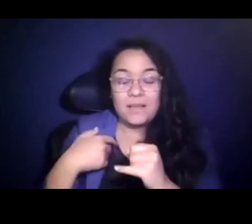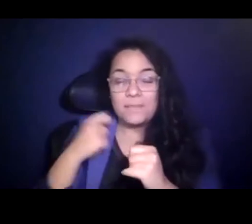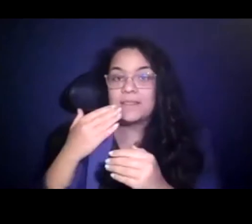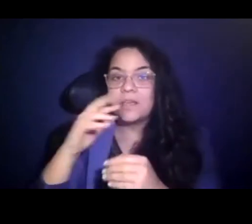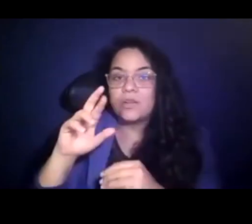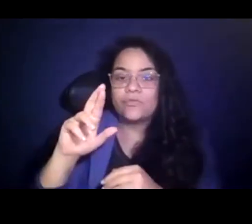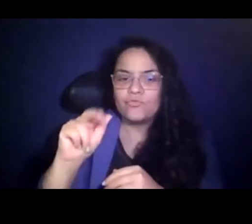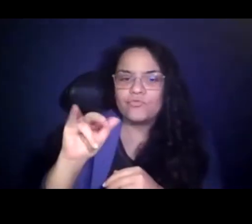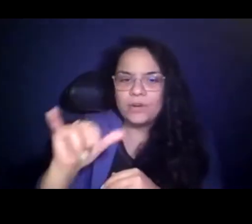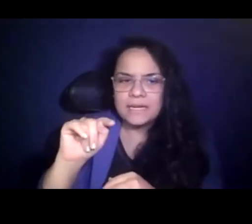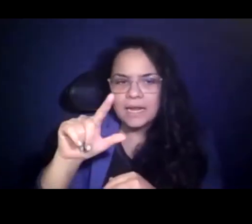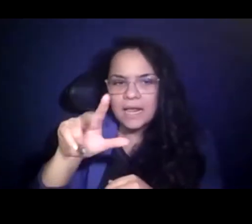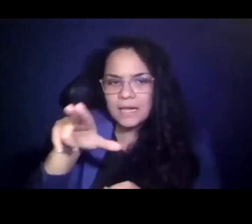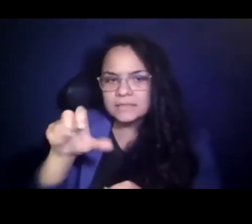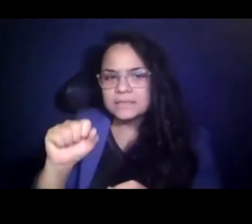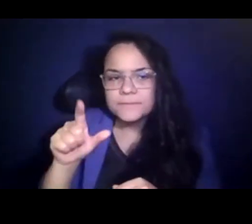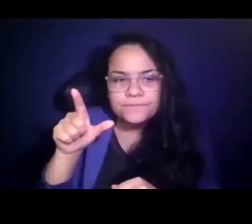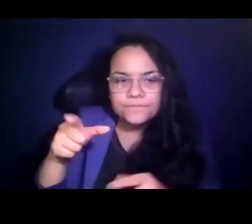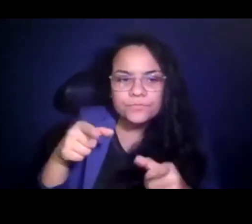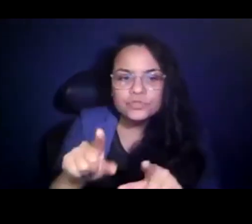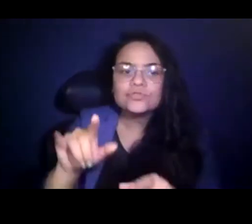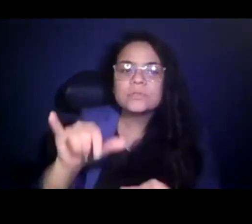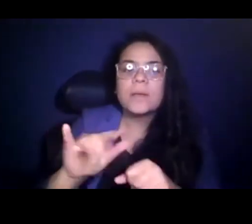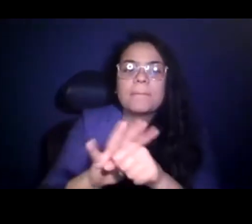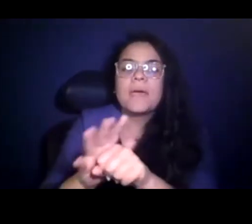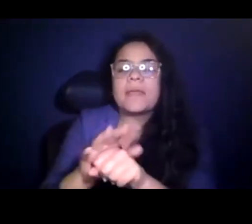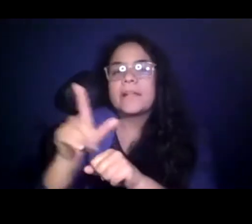15:20:50 Throughout the pandemic, he's been really supportive of the transit agencies